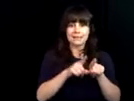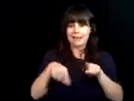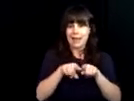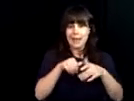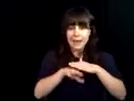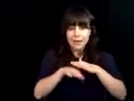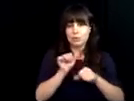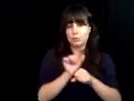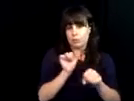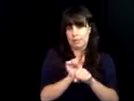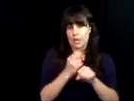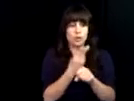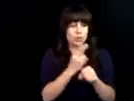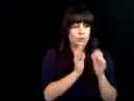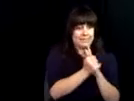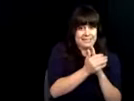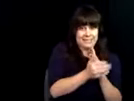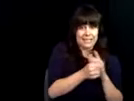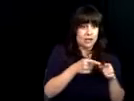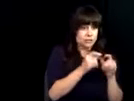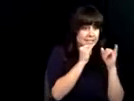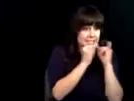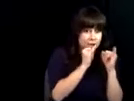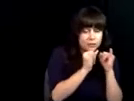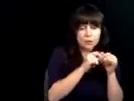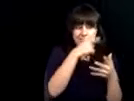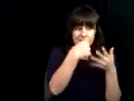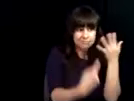has exceeded our expectations as many of our career